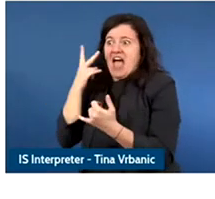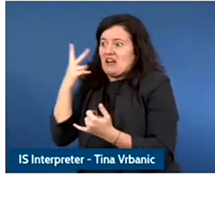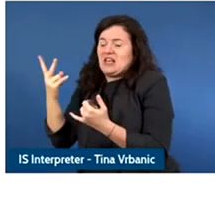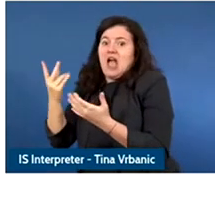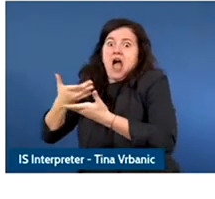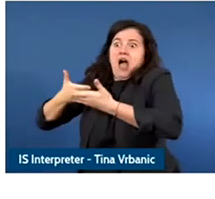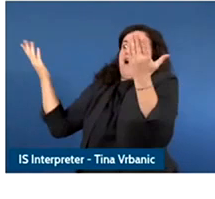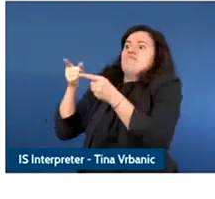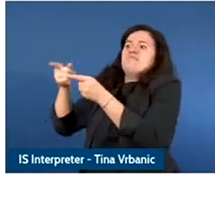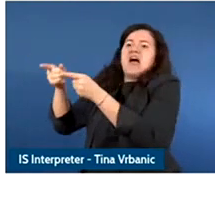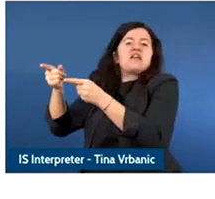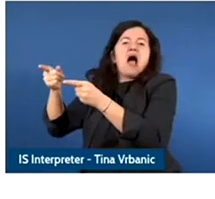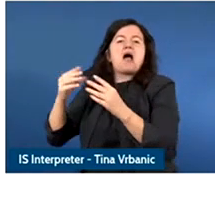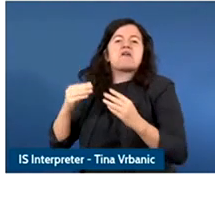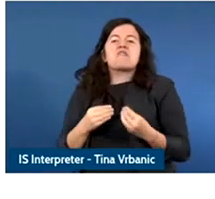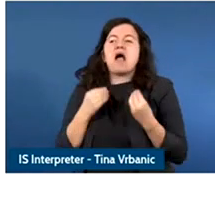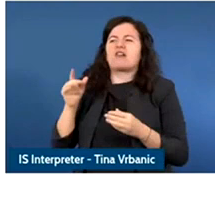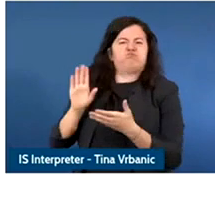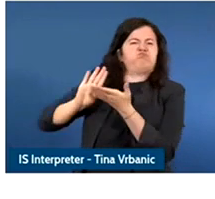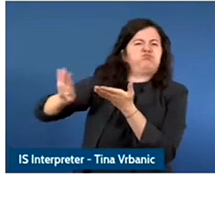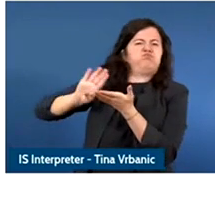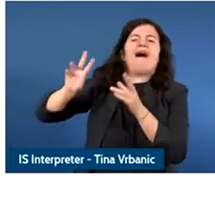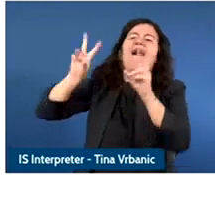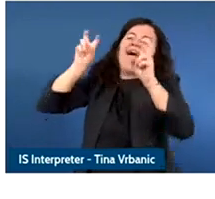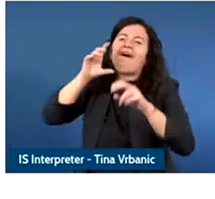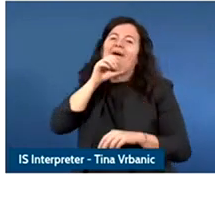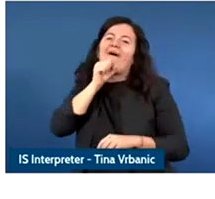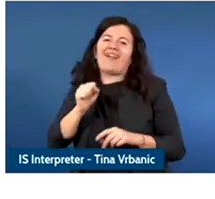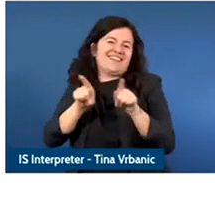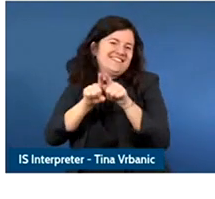popular among young people it's actually for old people like myself.